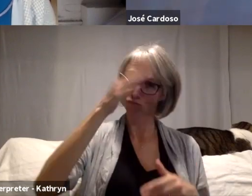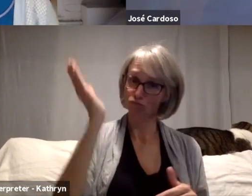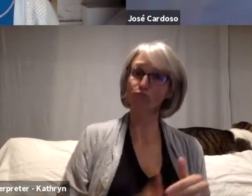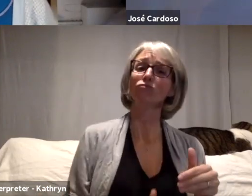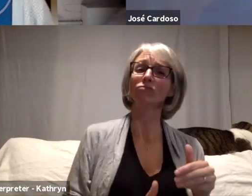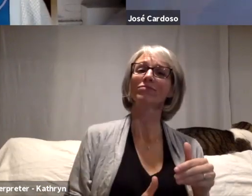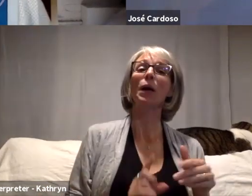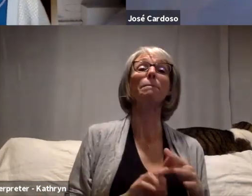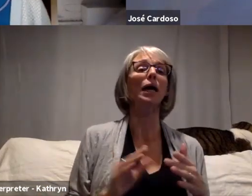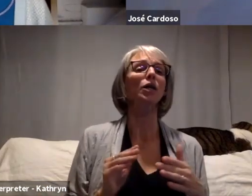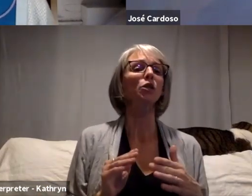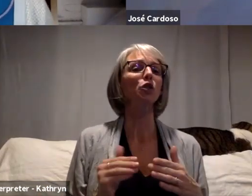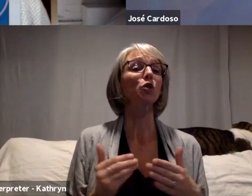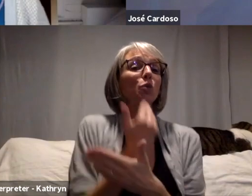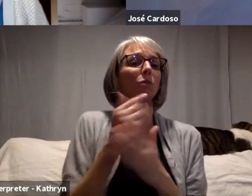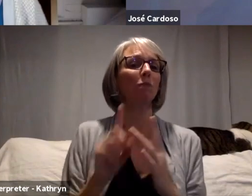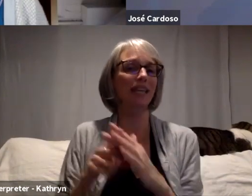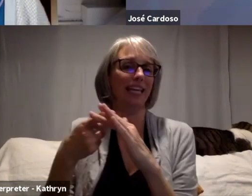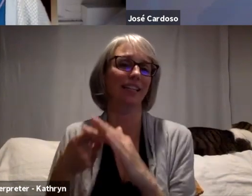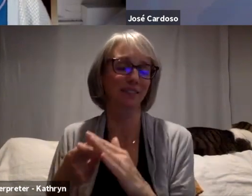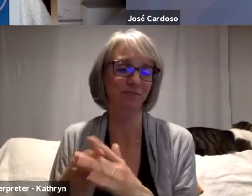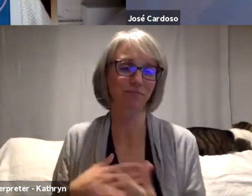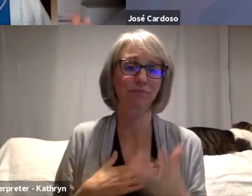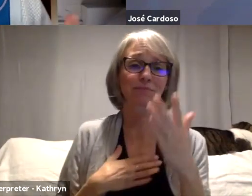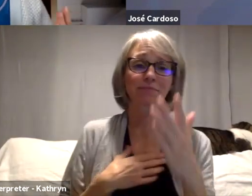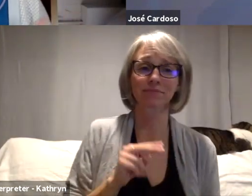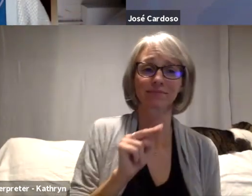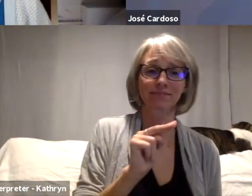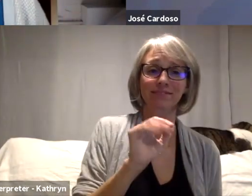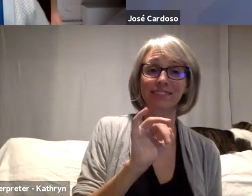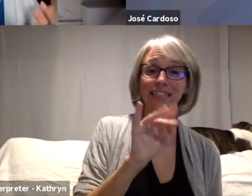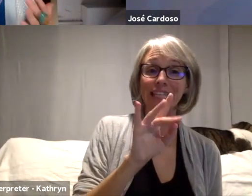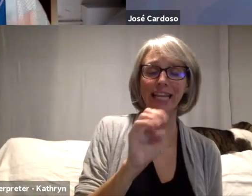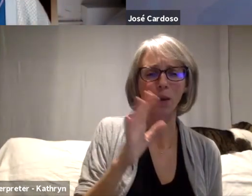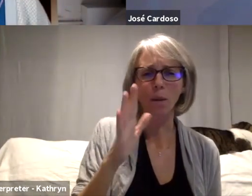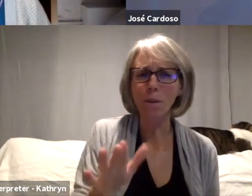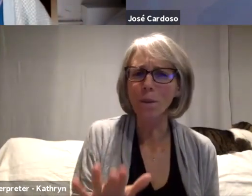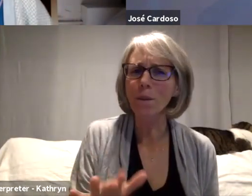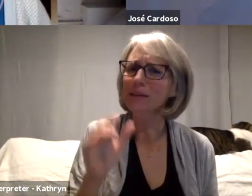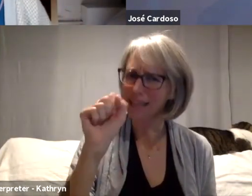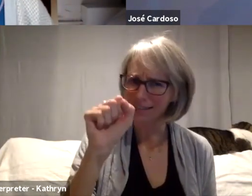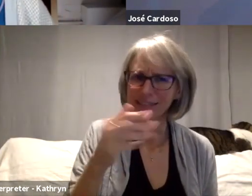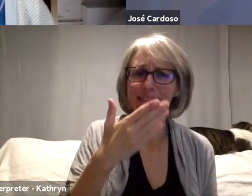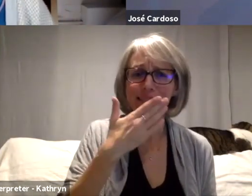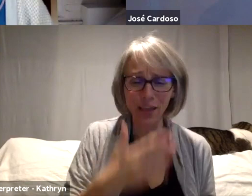Definitely. And I'm so happy that you shared that story of them being able to see it and then wanting to see it for a second time. That really warms my heart.